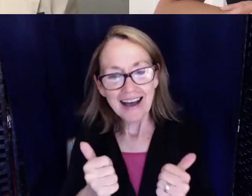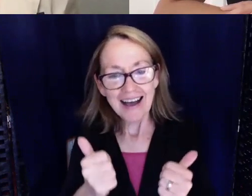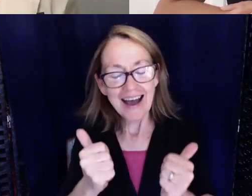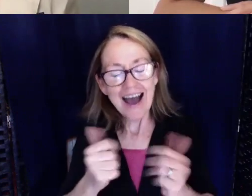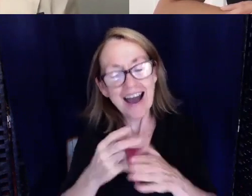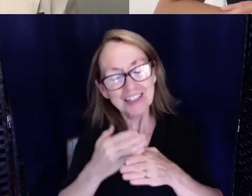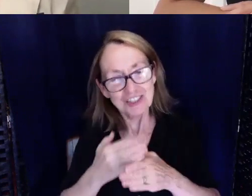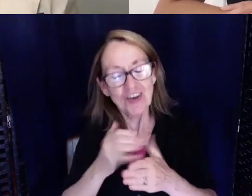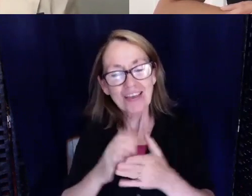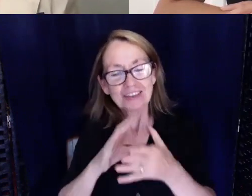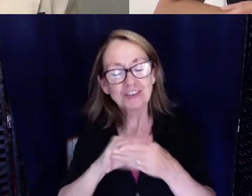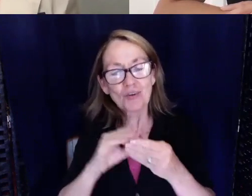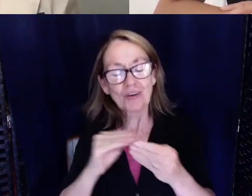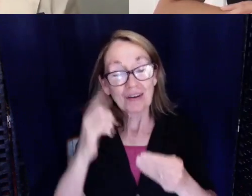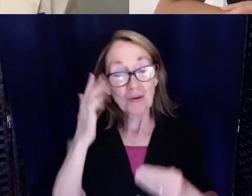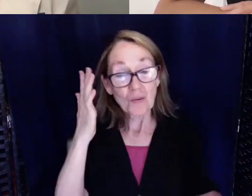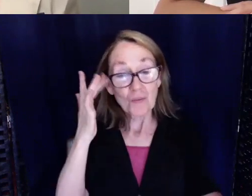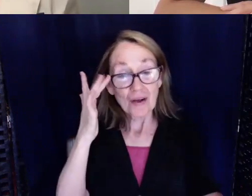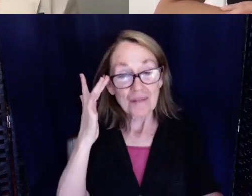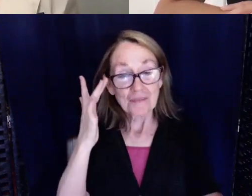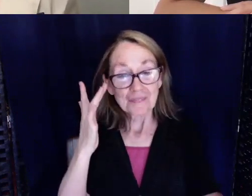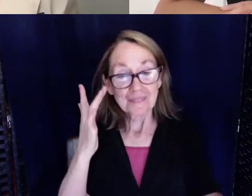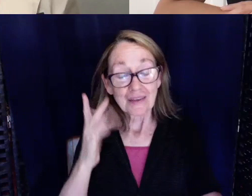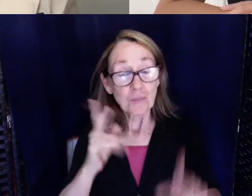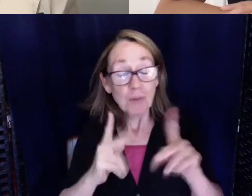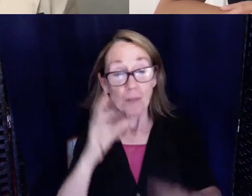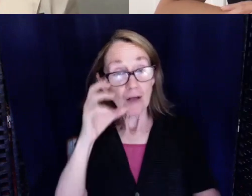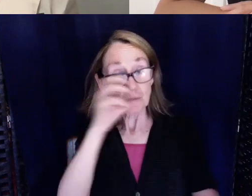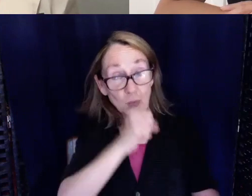people just make assumptions because